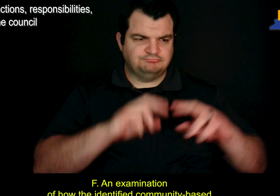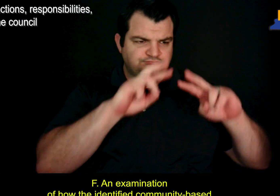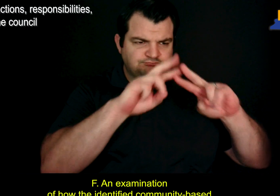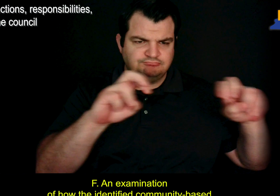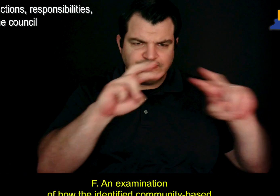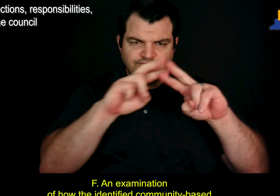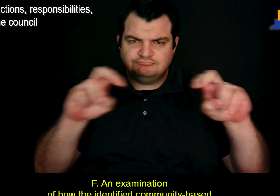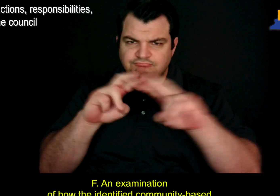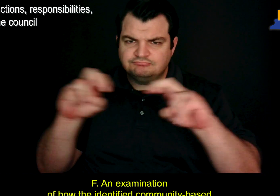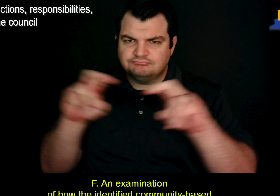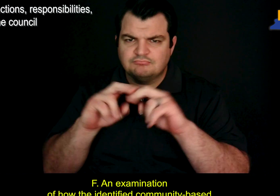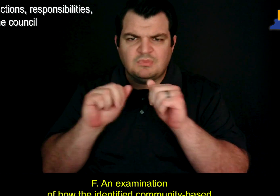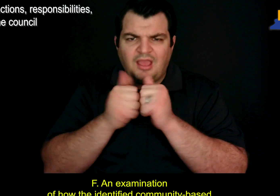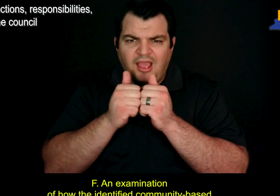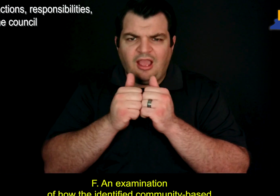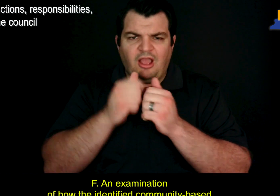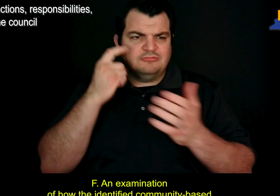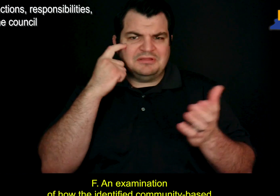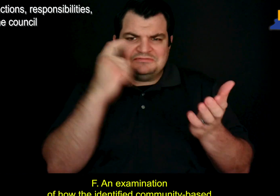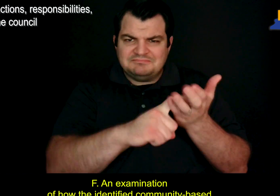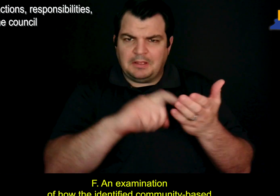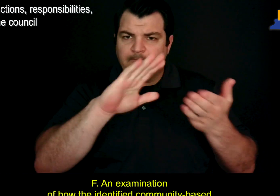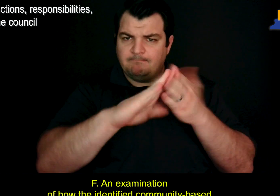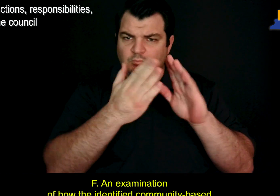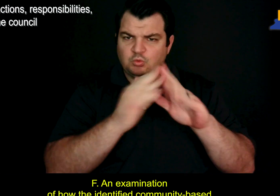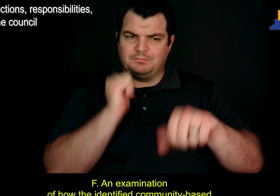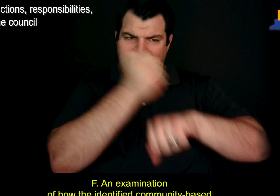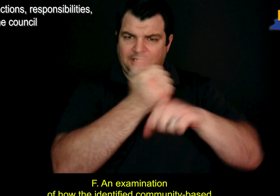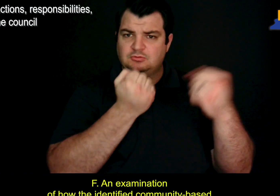F. An examination of how the identified community-based